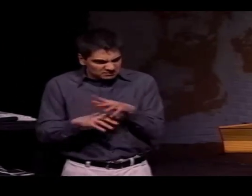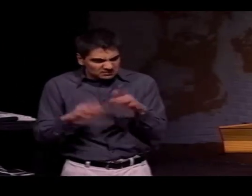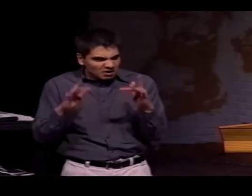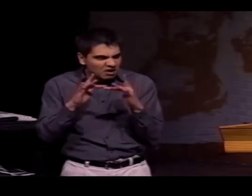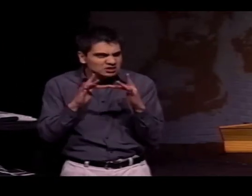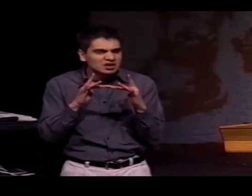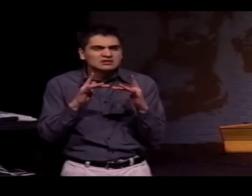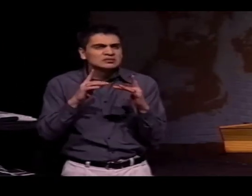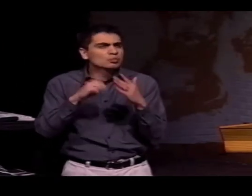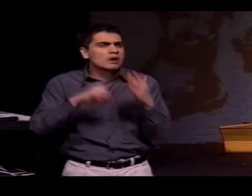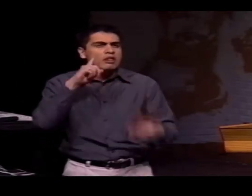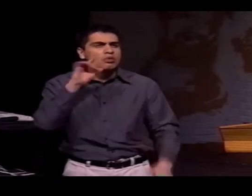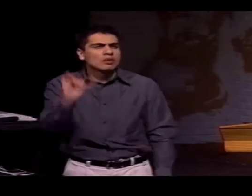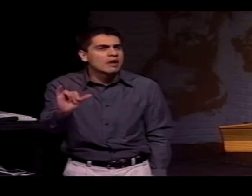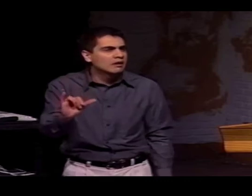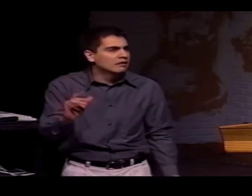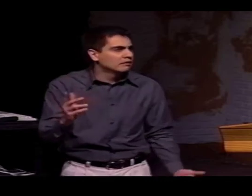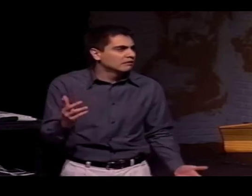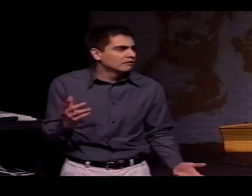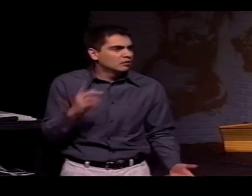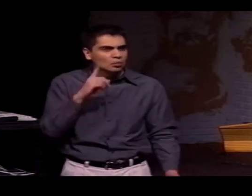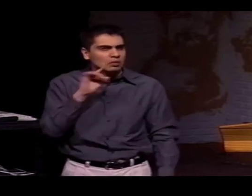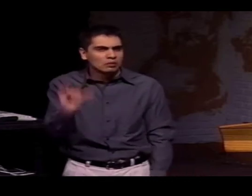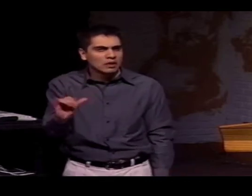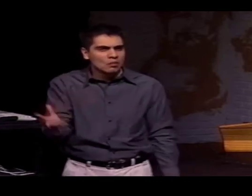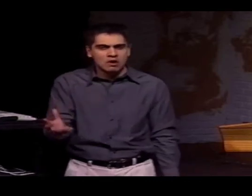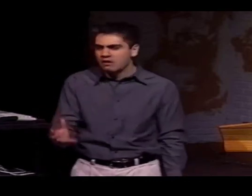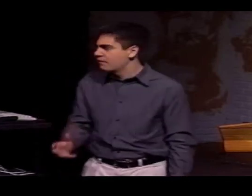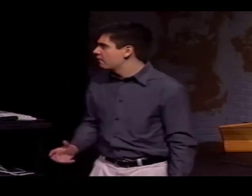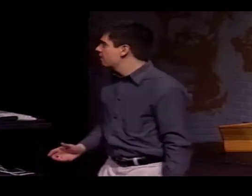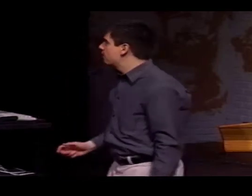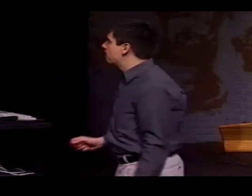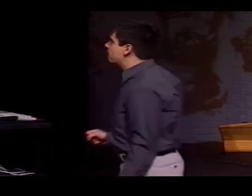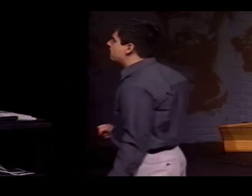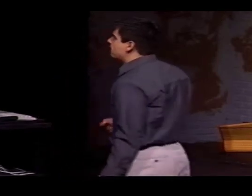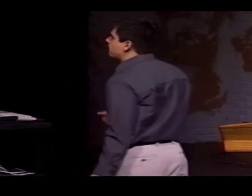NOW, WHEN I TALK ABOUT THE INFLUENCES FROM CONTACT, WHAT WOULD THAT BE?